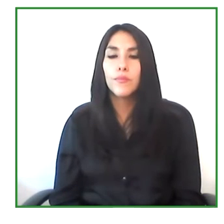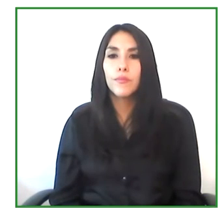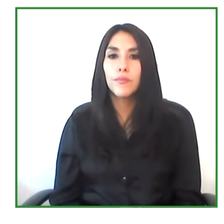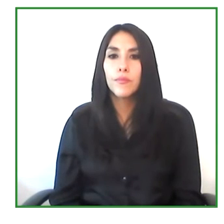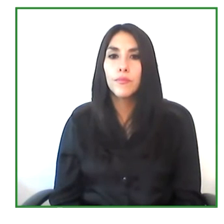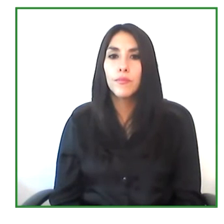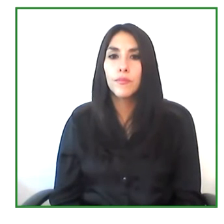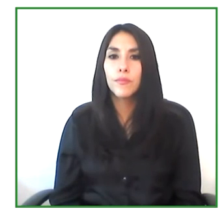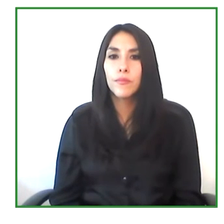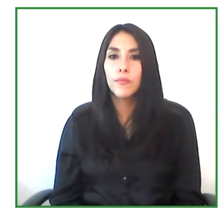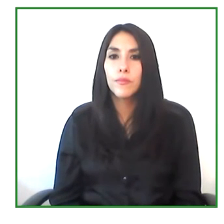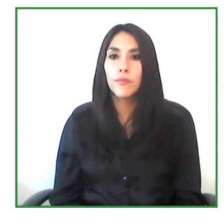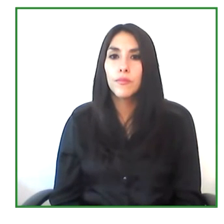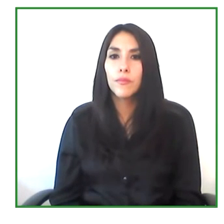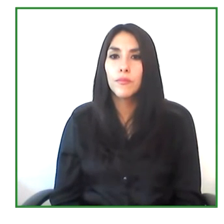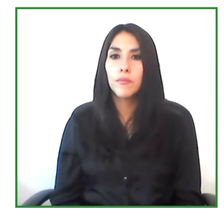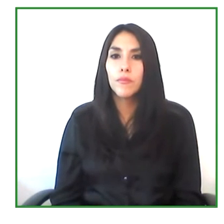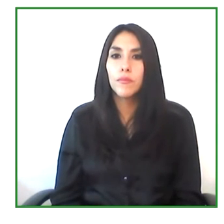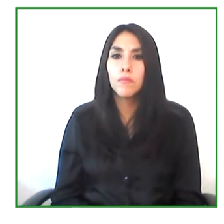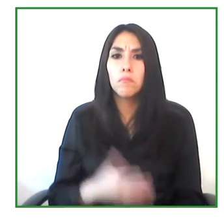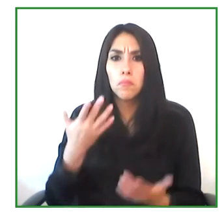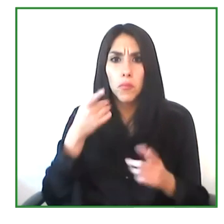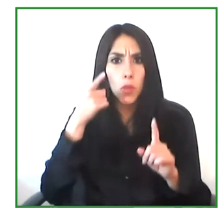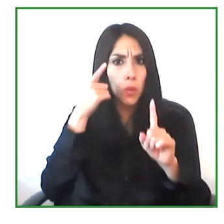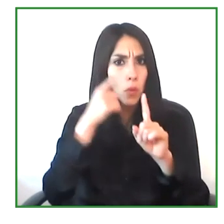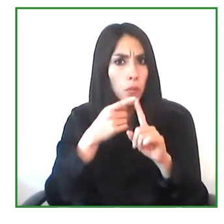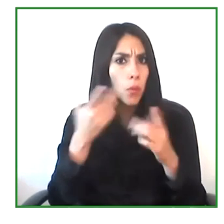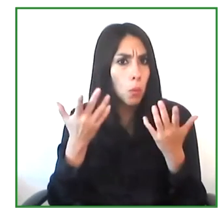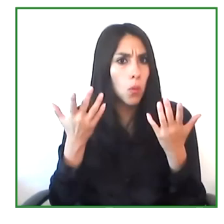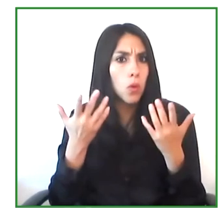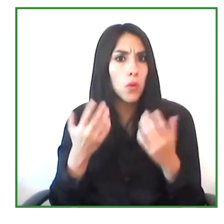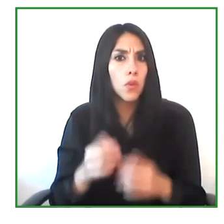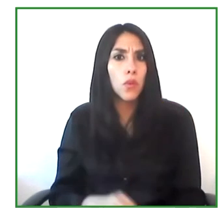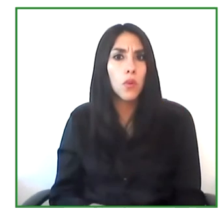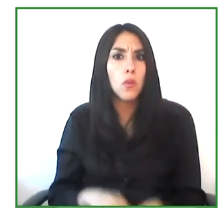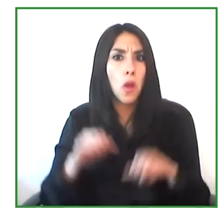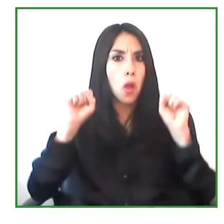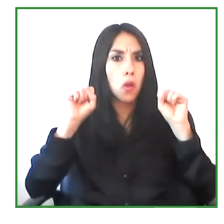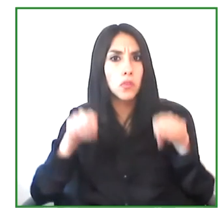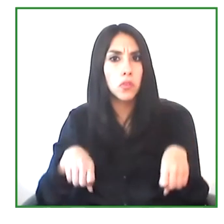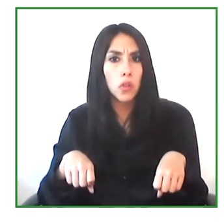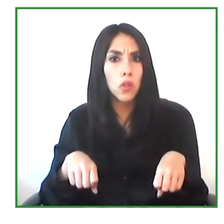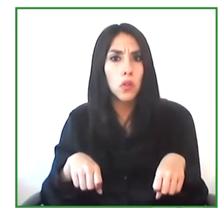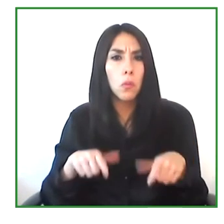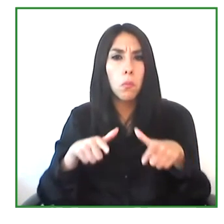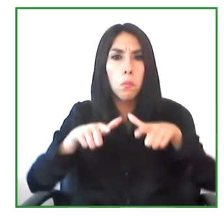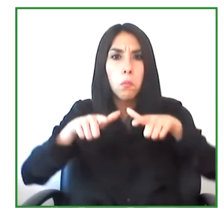our goal is that it is possible